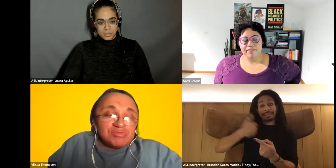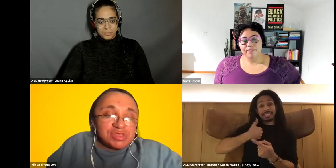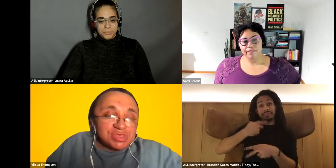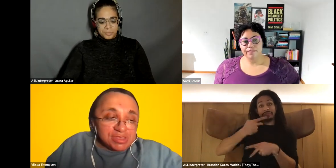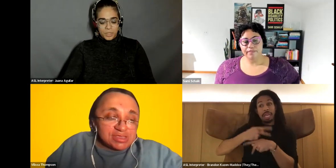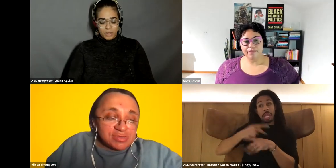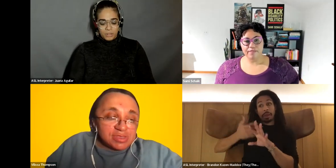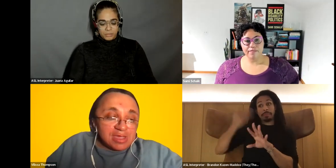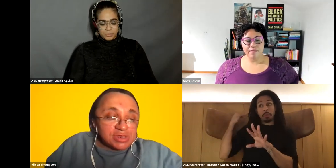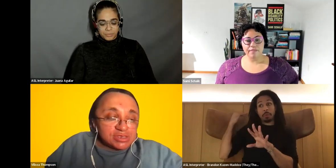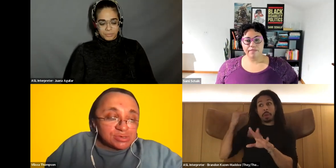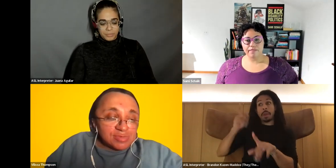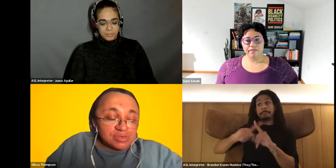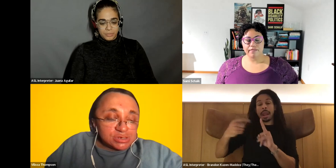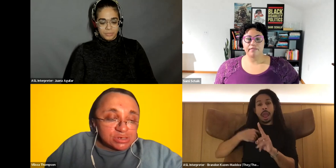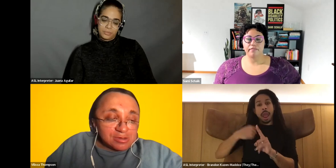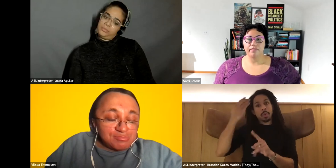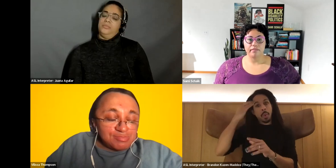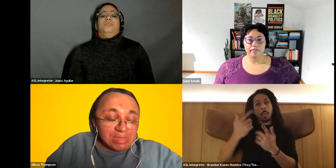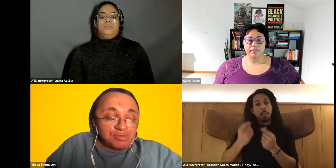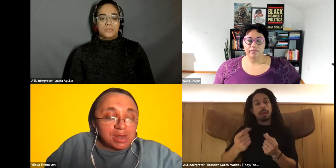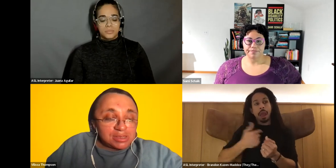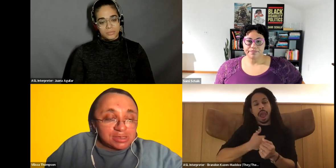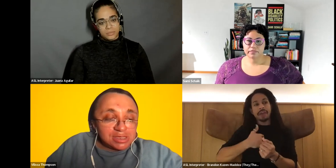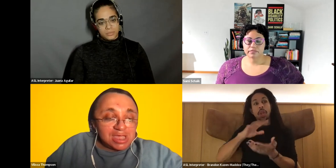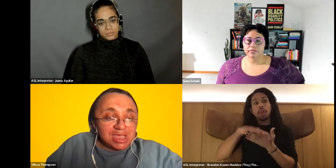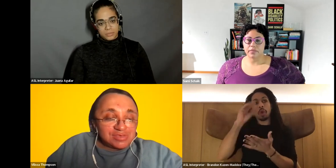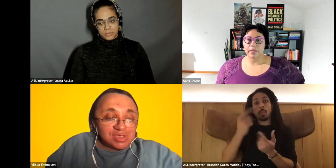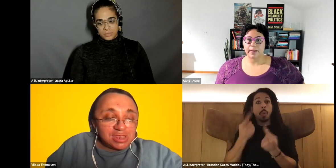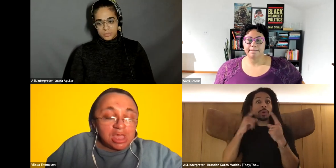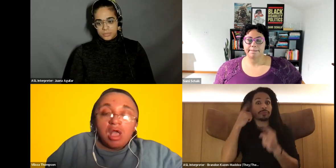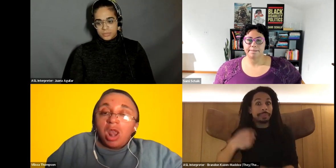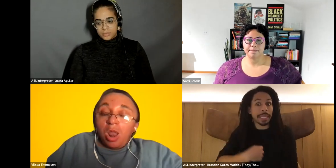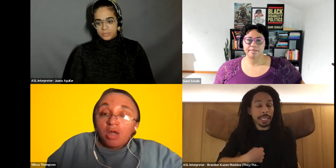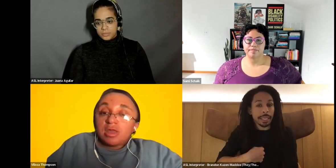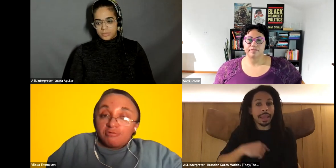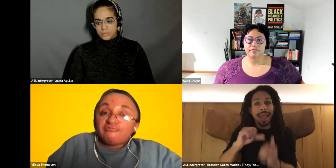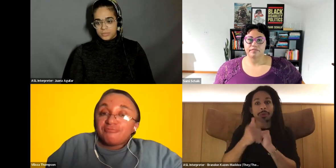Vilissa Thompson: But I think that something that I've been in about this year ironically, has been logging off